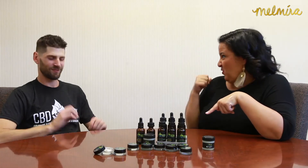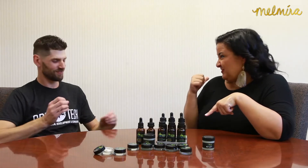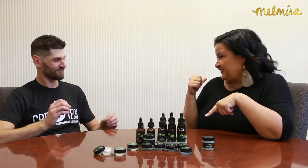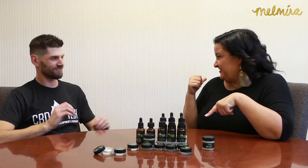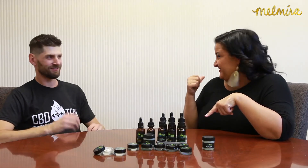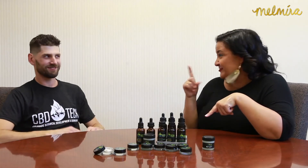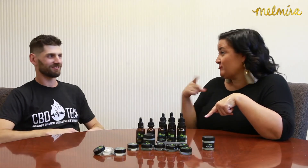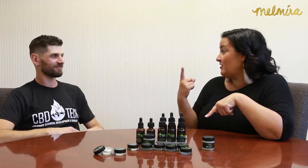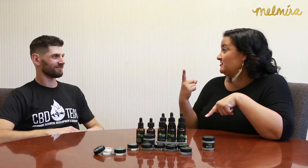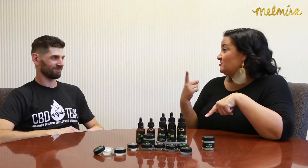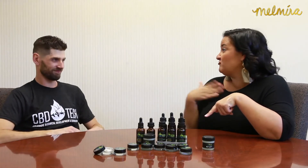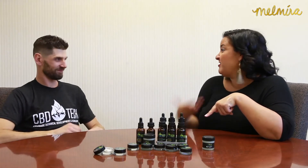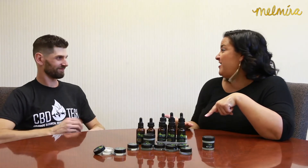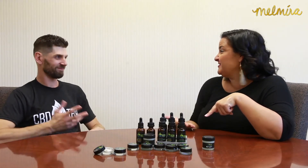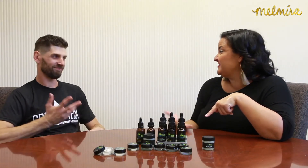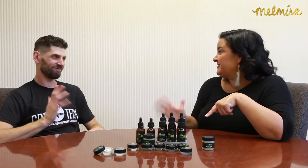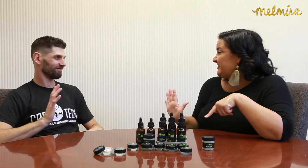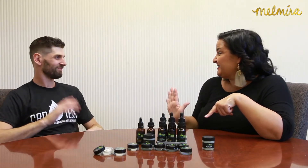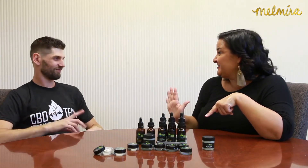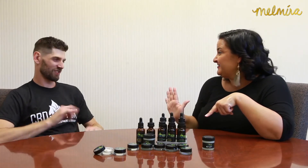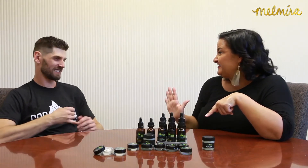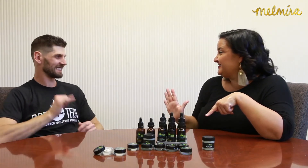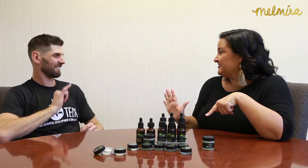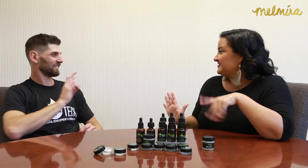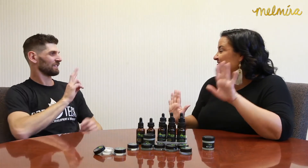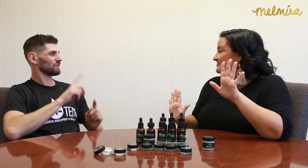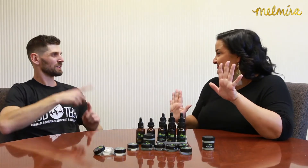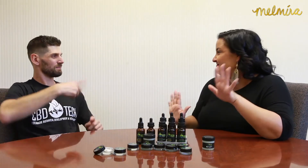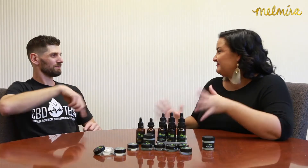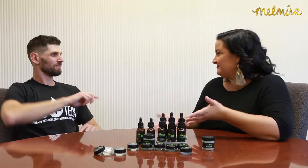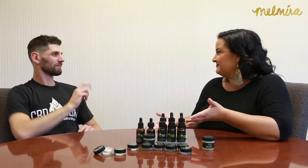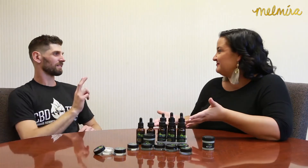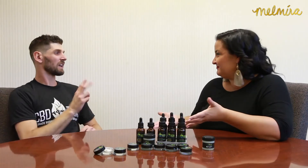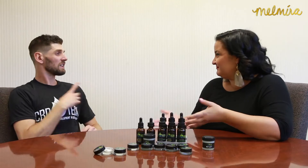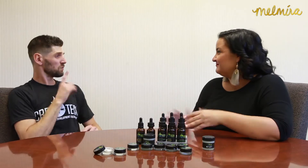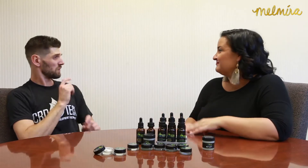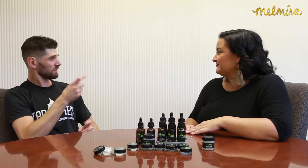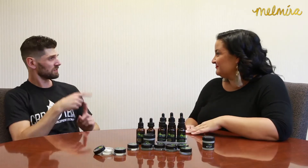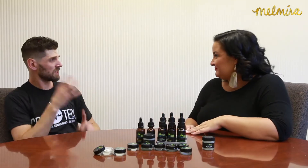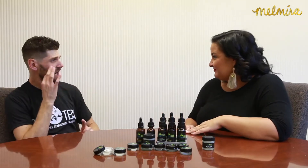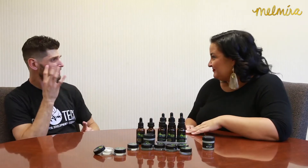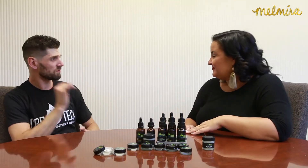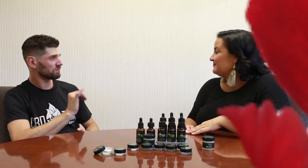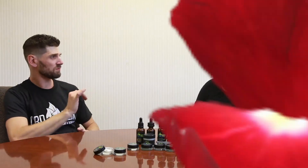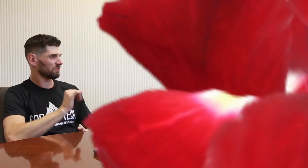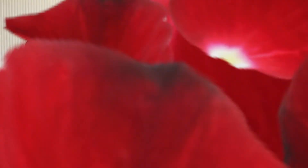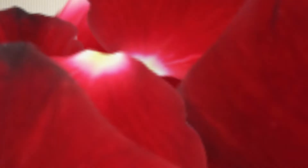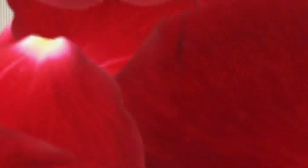No. They'll just relax? That's it. It's like a vitamin to them. You can give it to cats as well